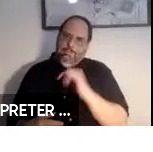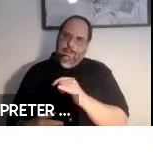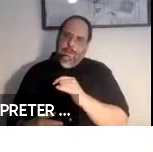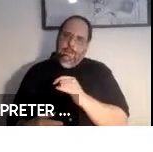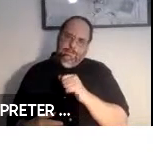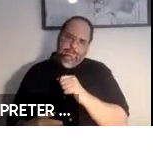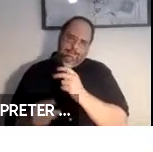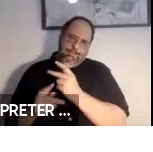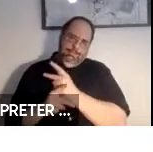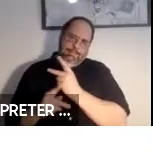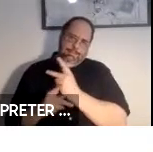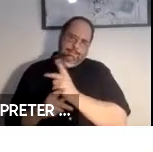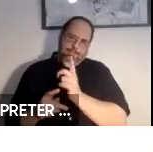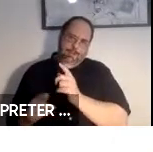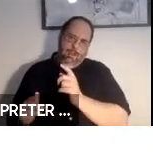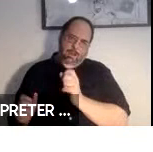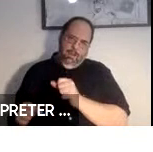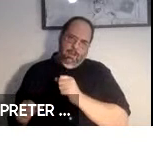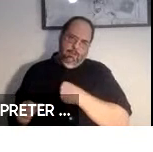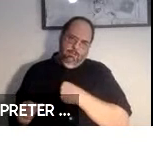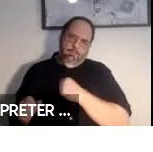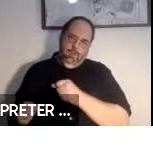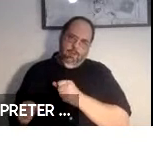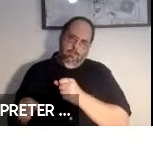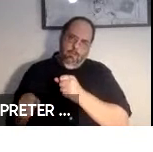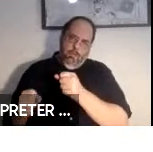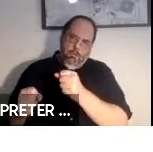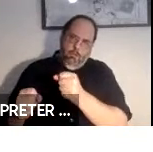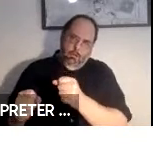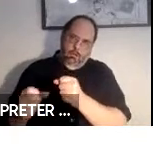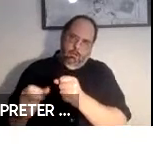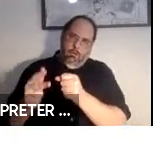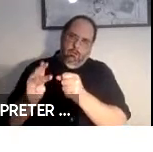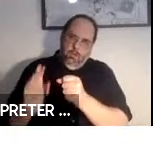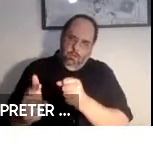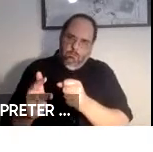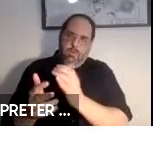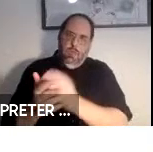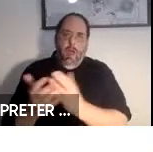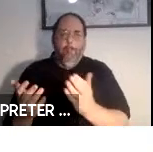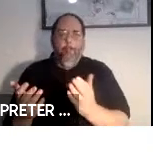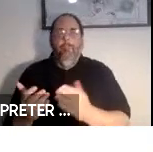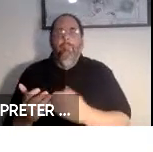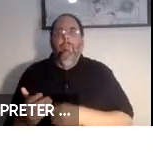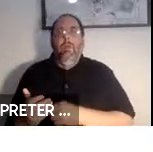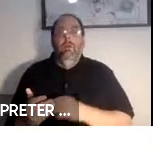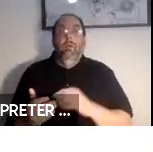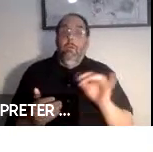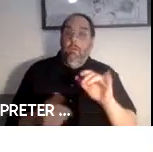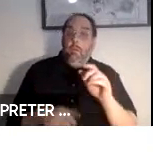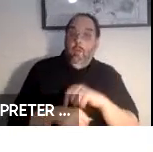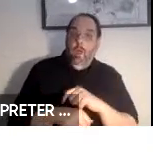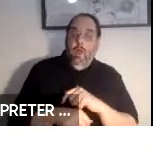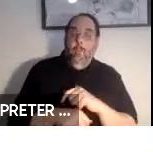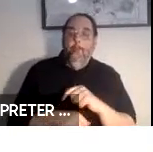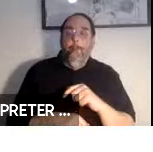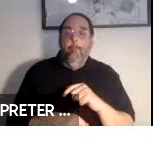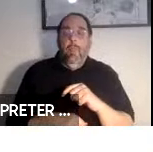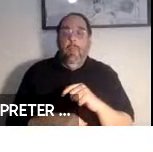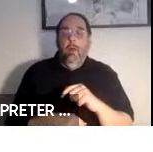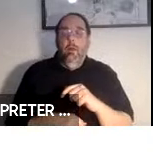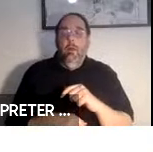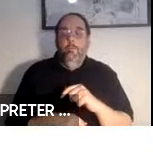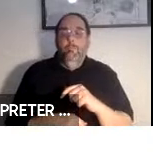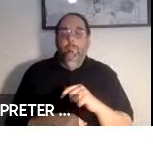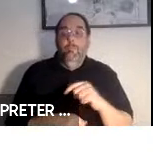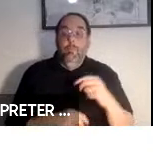where to pull up and stop to support these kinds of motions. Likewise, the human who is trying to